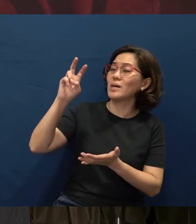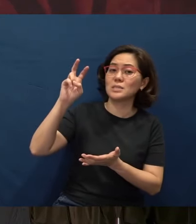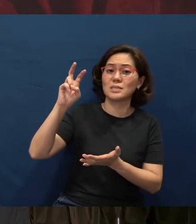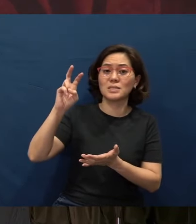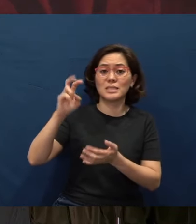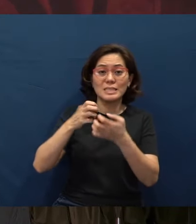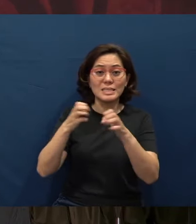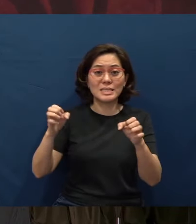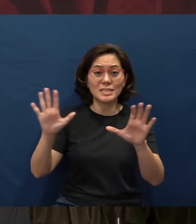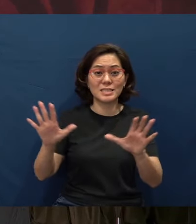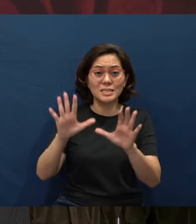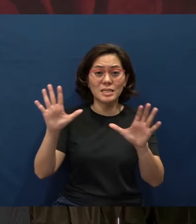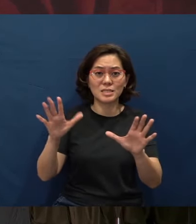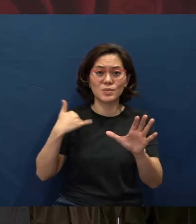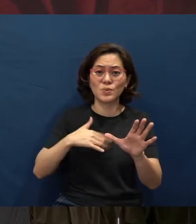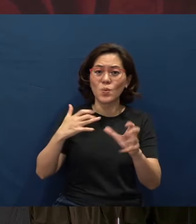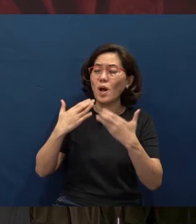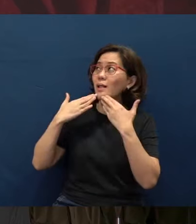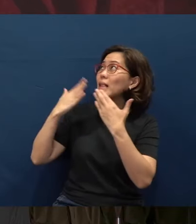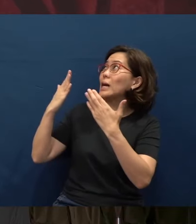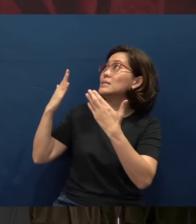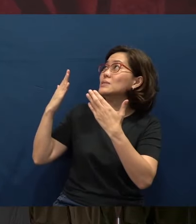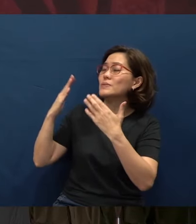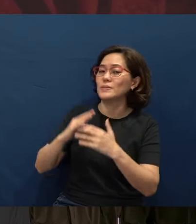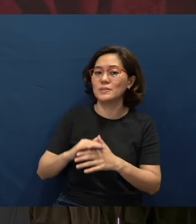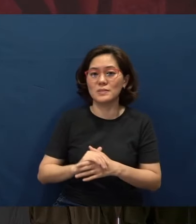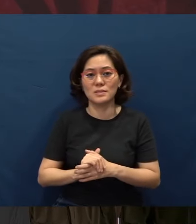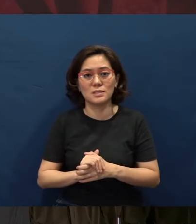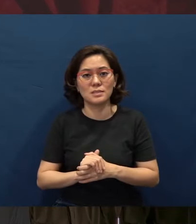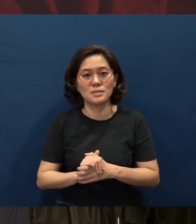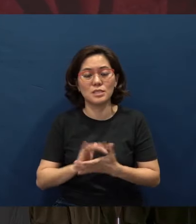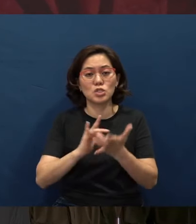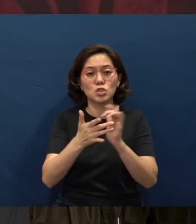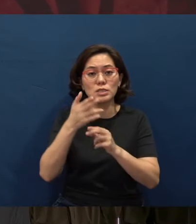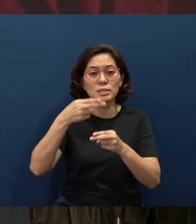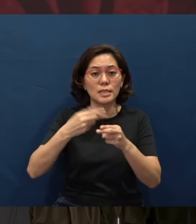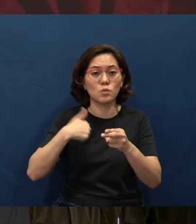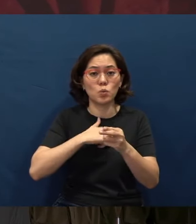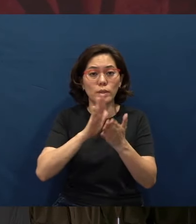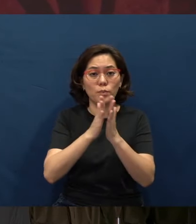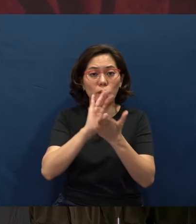Father, we just want to give You thanks. In Jesus' name we pray. Amen.